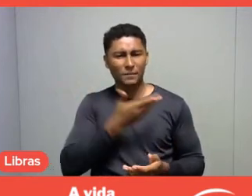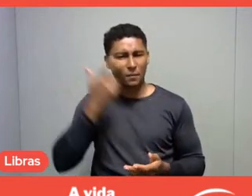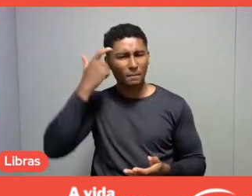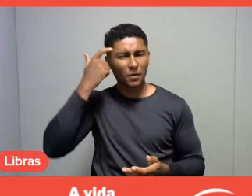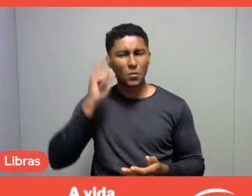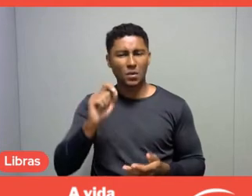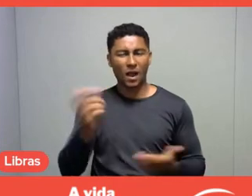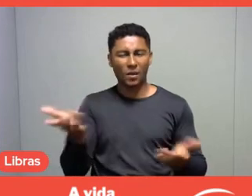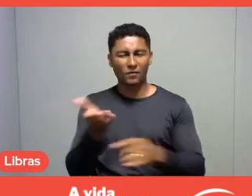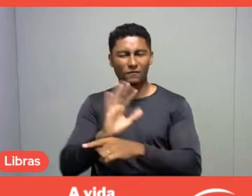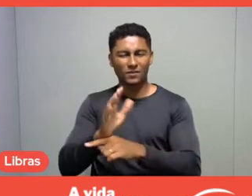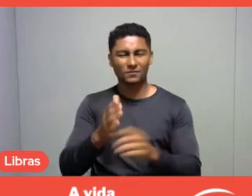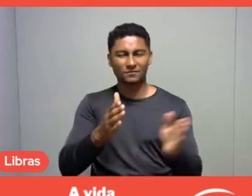Let's play the video, folks?